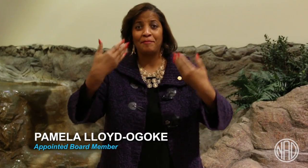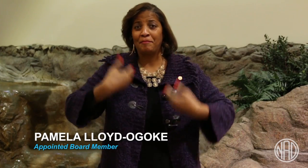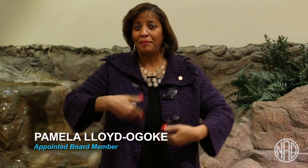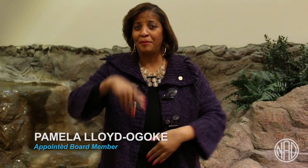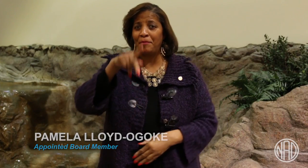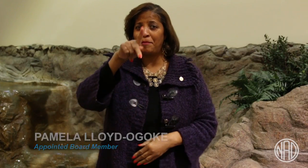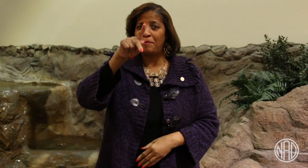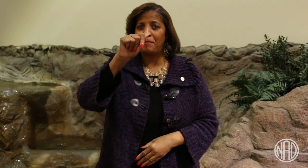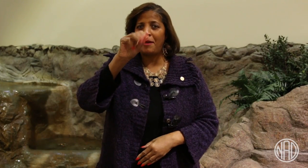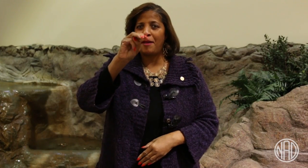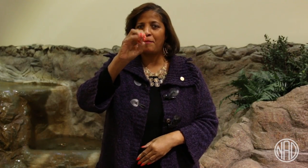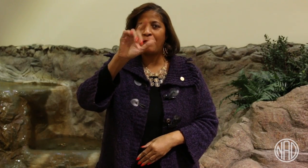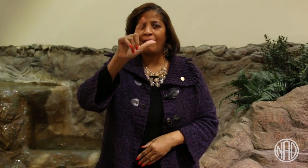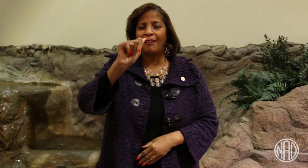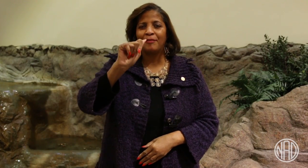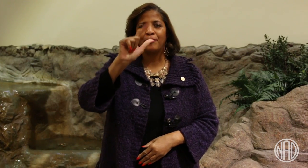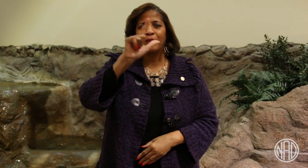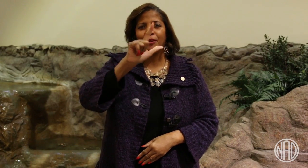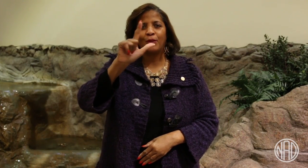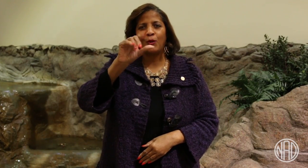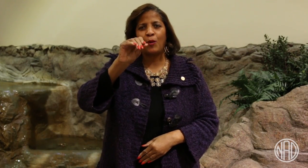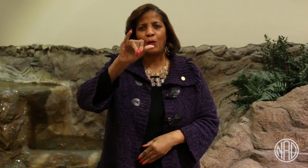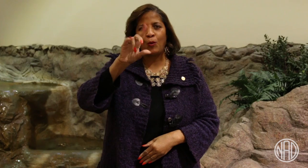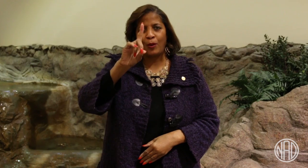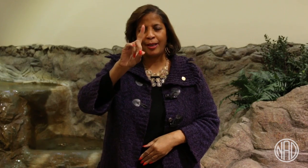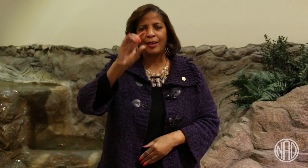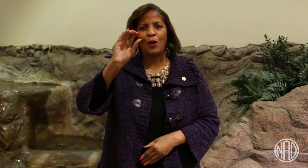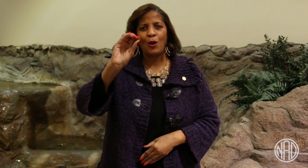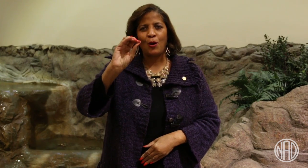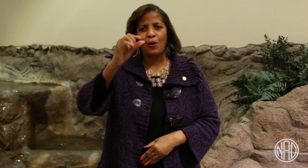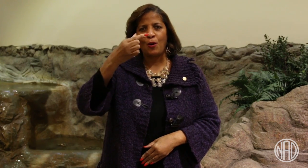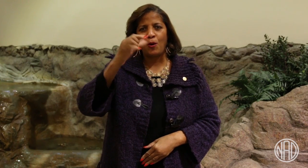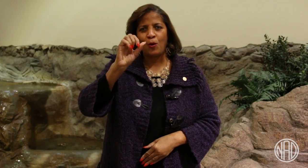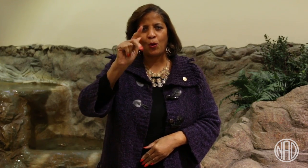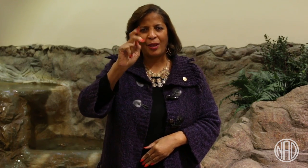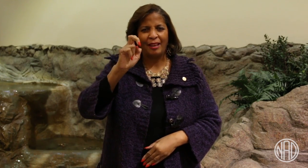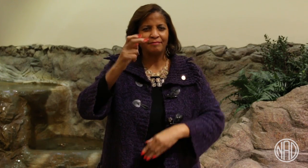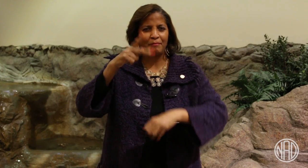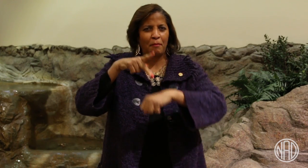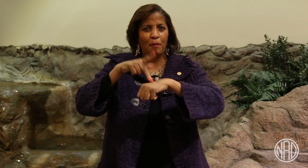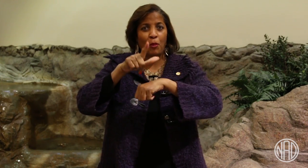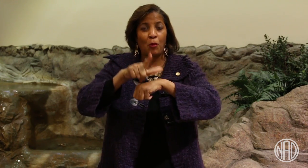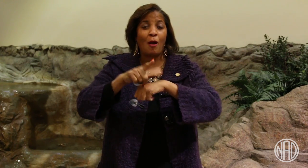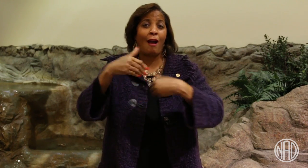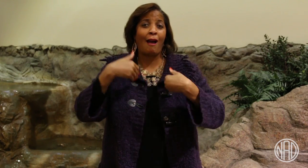I'm Pamela Lloyd-Ogoke.